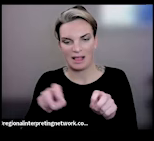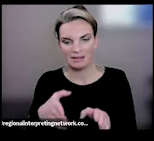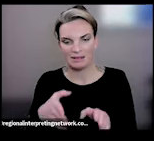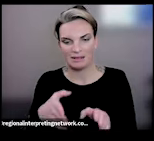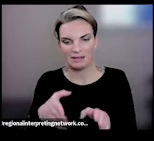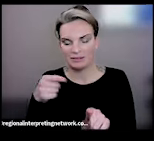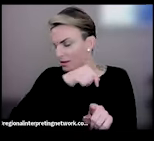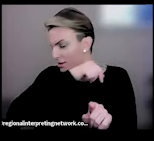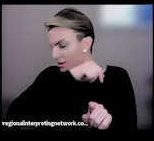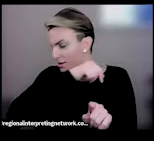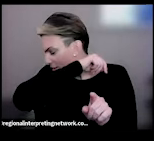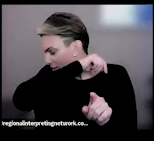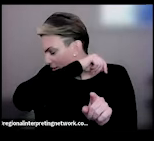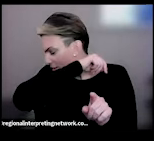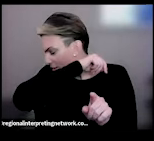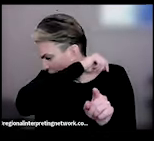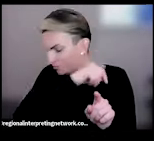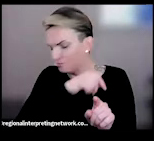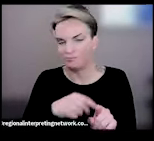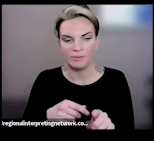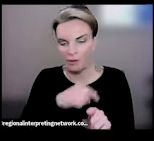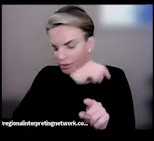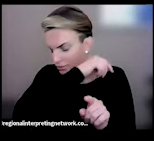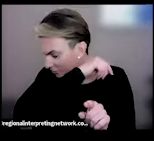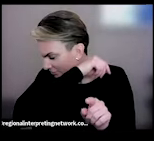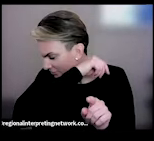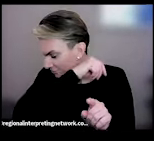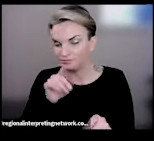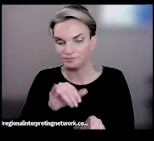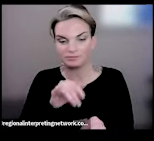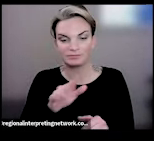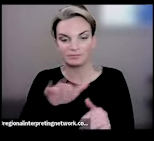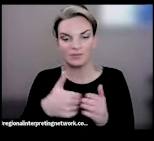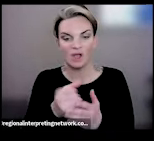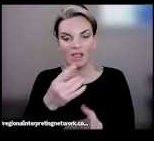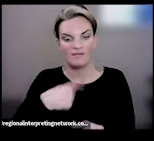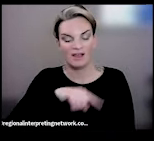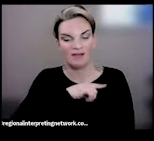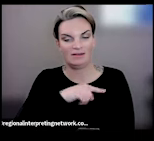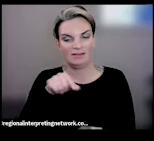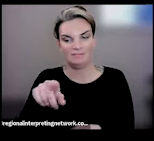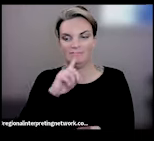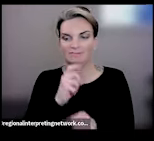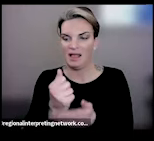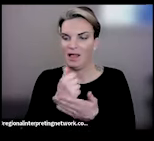that as well. We cannot do this work without All of Us and without all of you so again, I